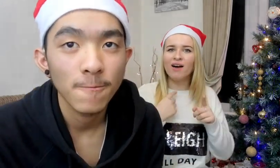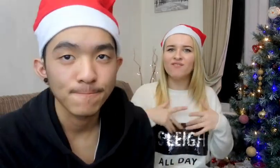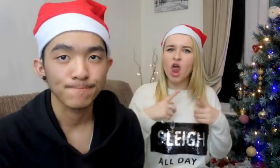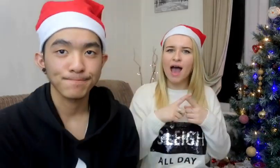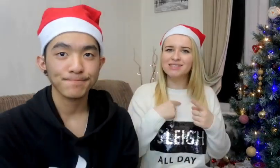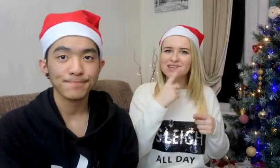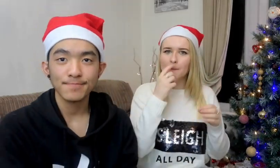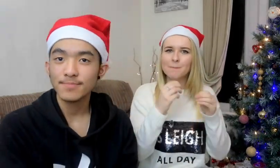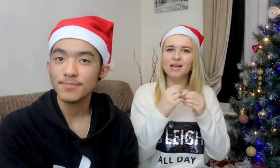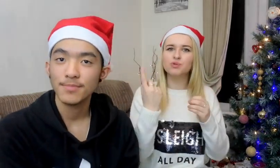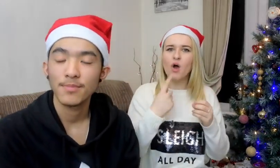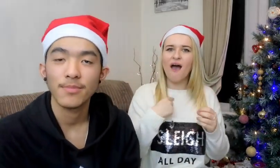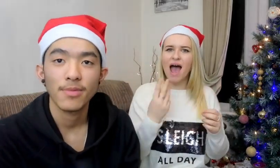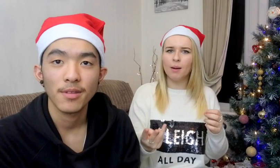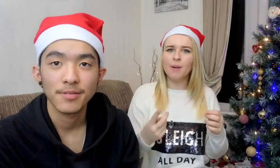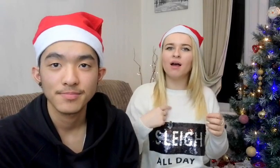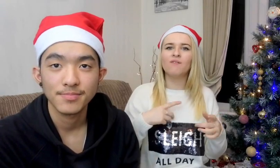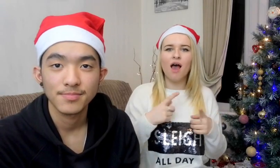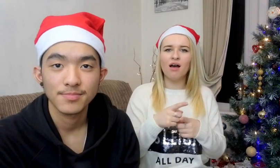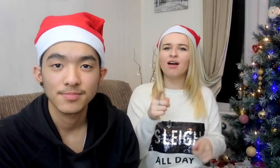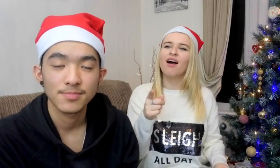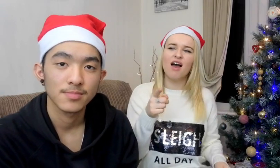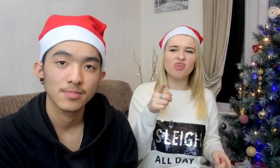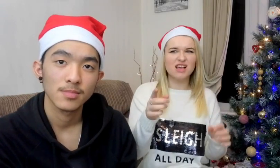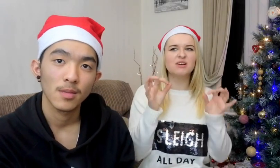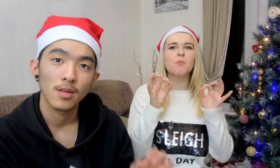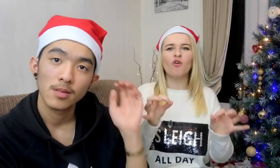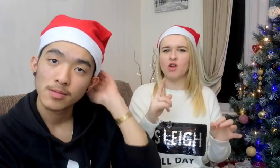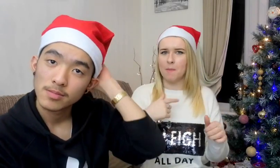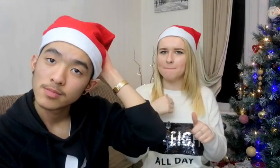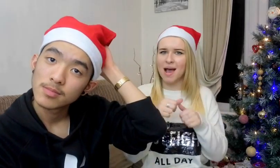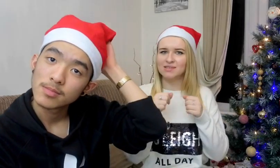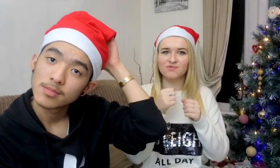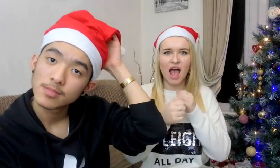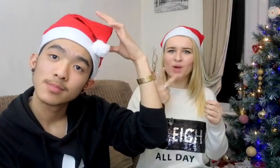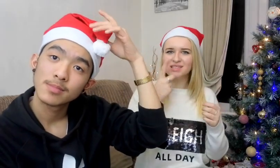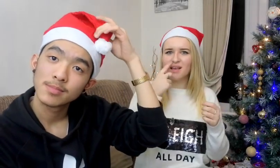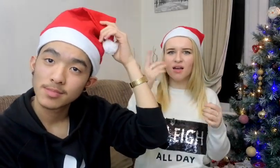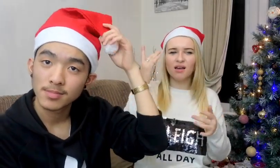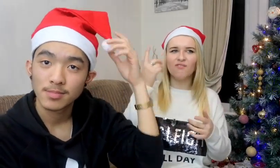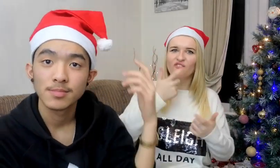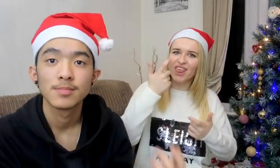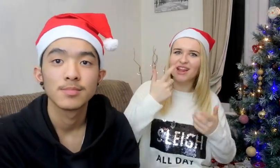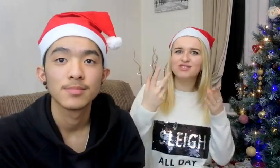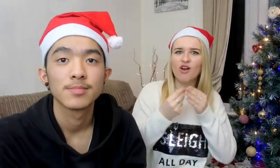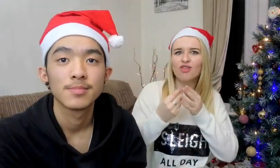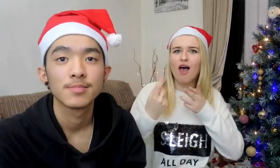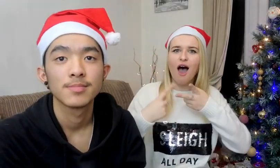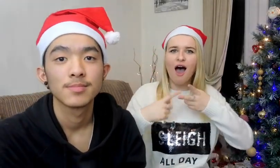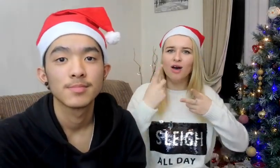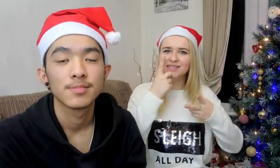I feel like I can be who I am He is the perfect best friend for me We can be silly and funny together